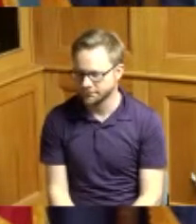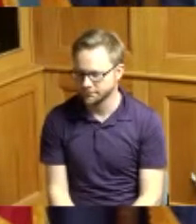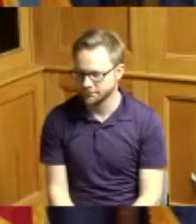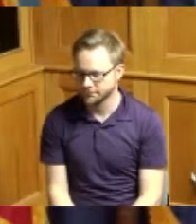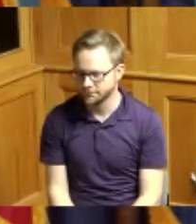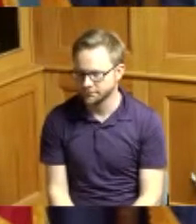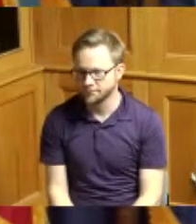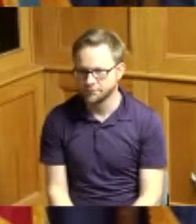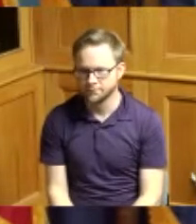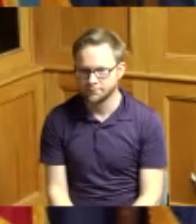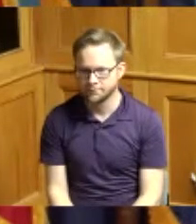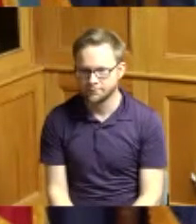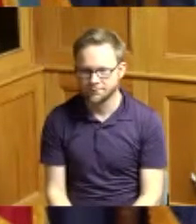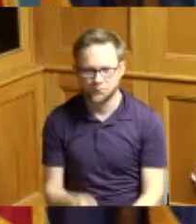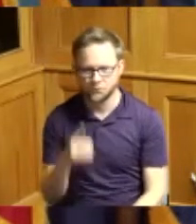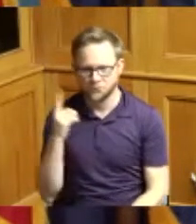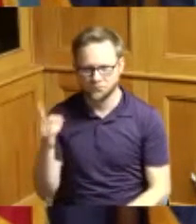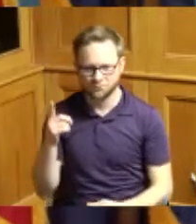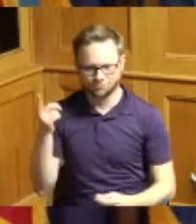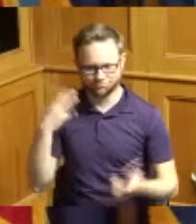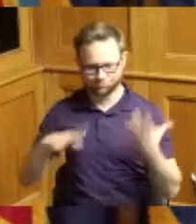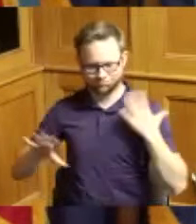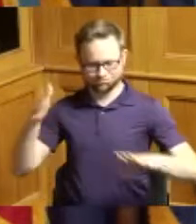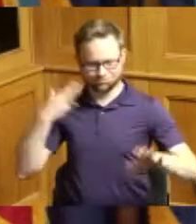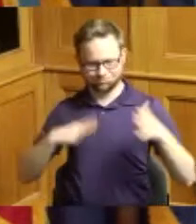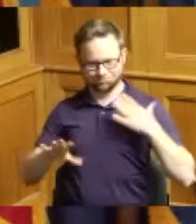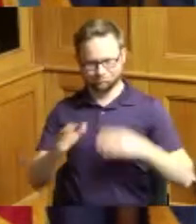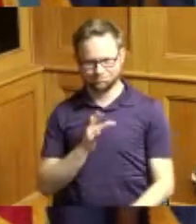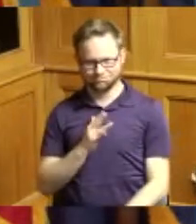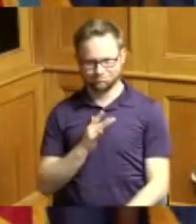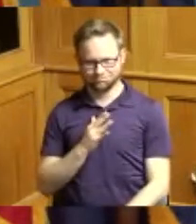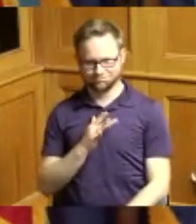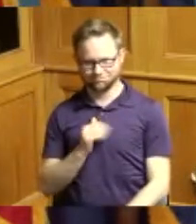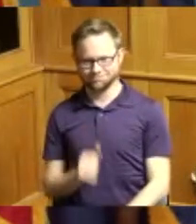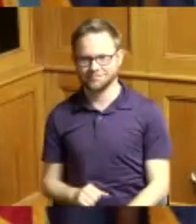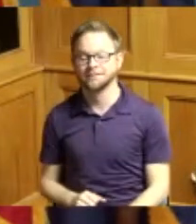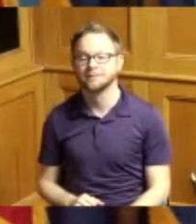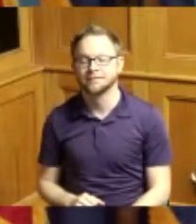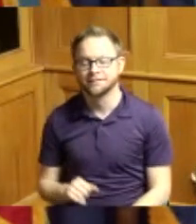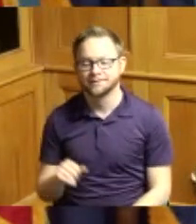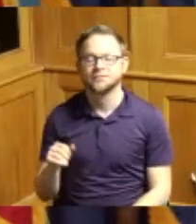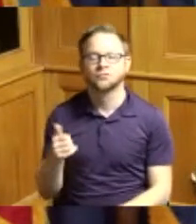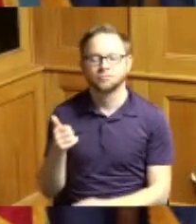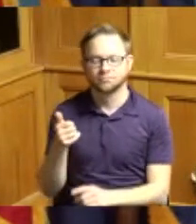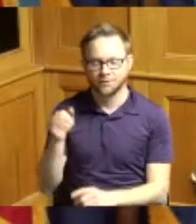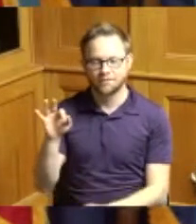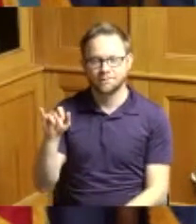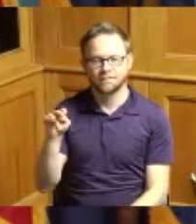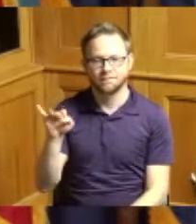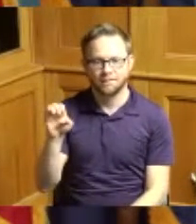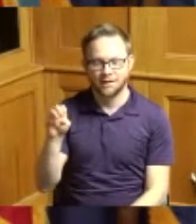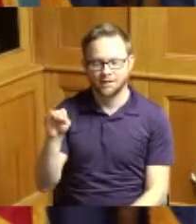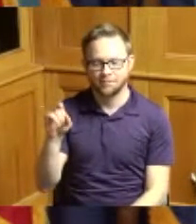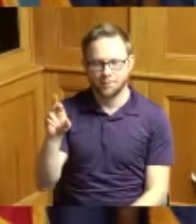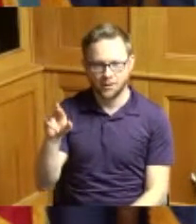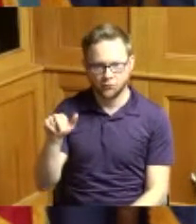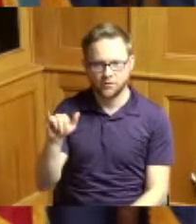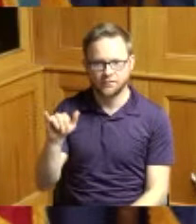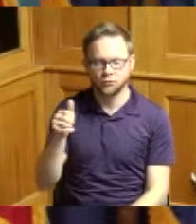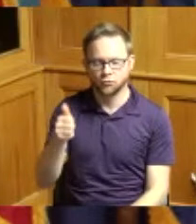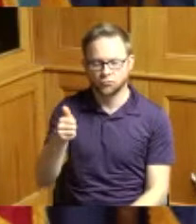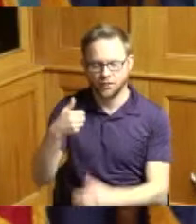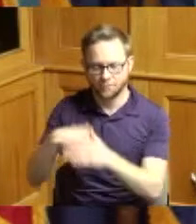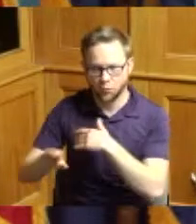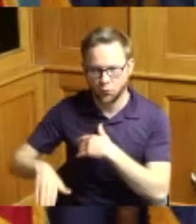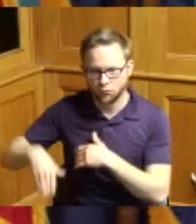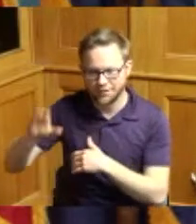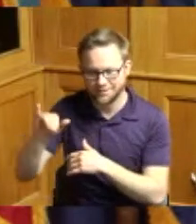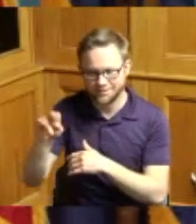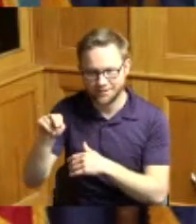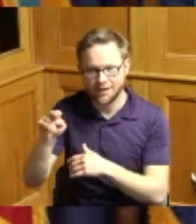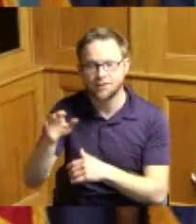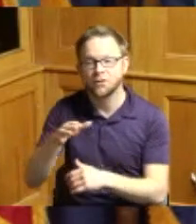always stylish whereas Fannie Mallory is a native of Cincinnati her father Melvin F Hart